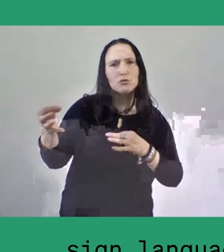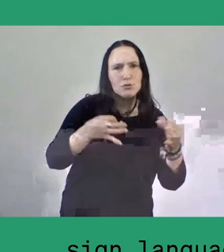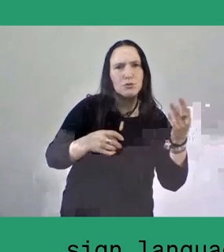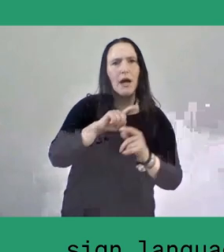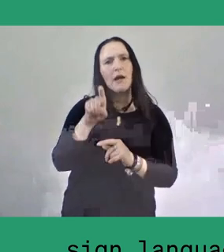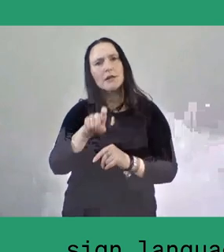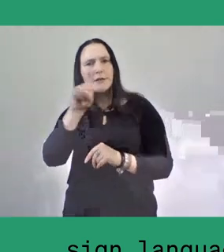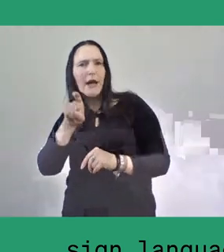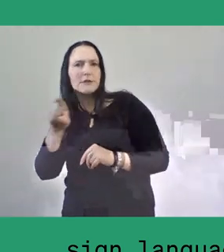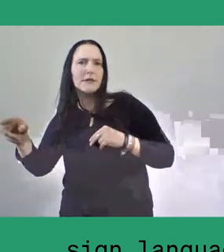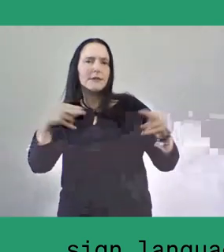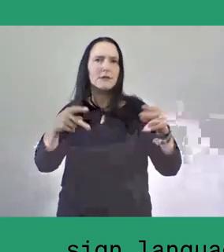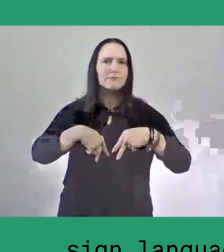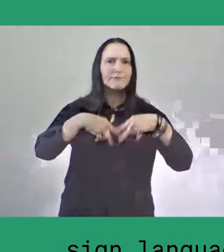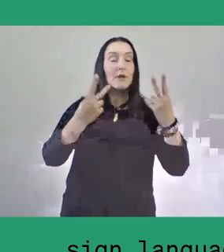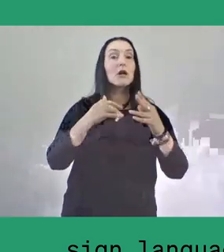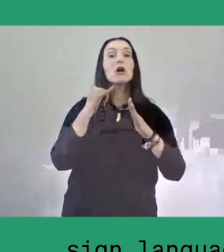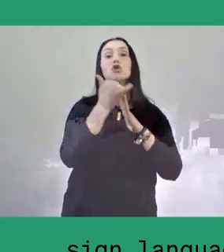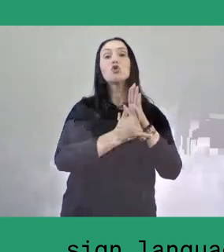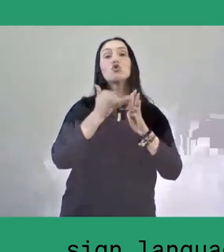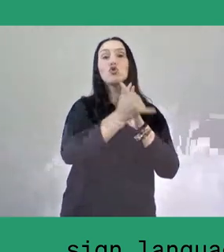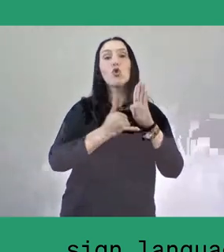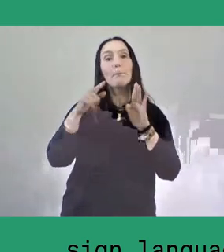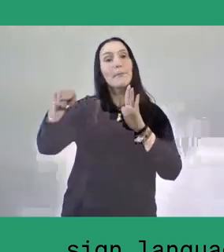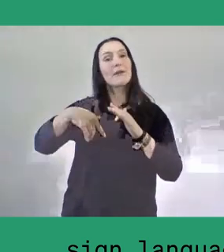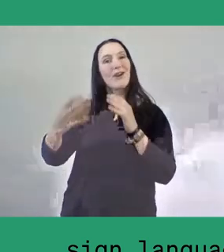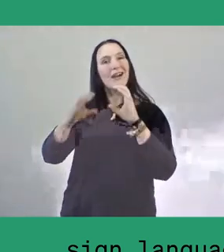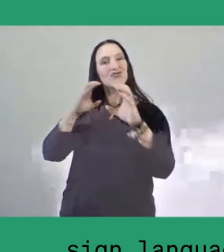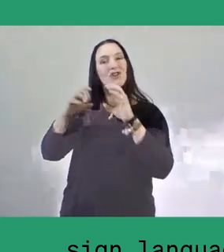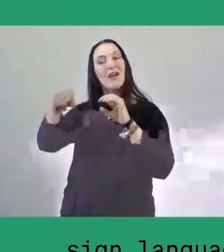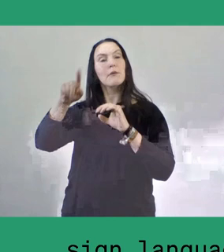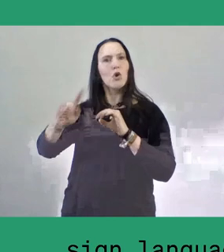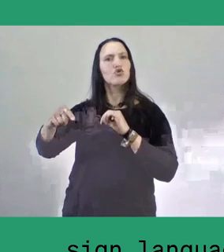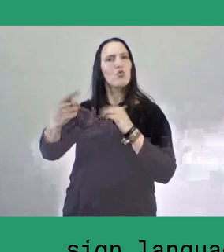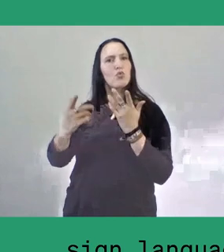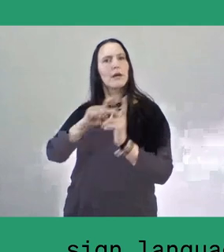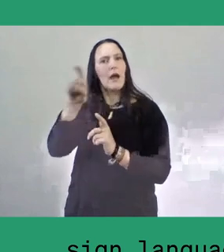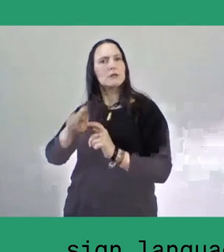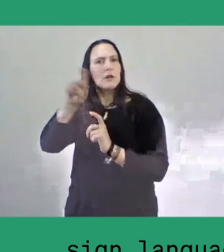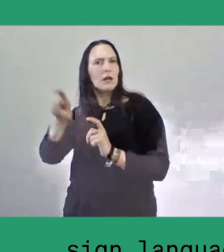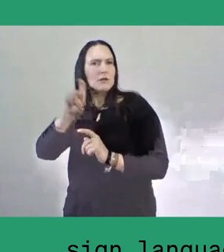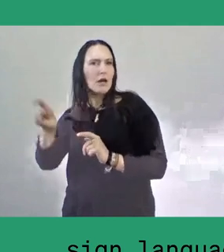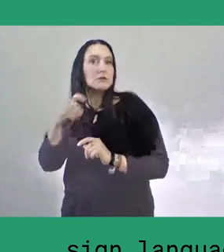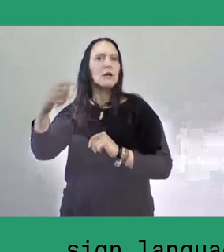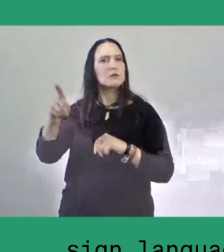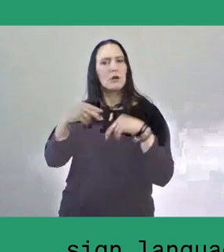In the YouTube chat it is indeed possible to ask questions or write comments that will be selected and shared with our guests.